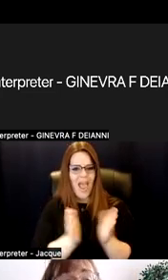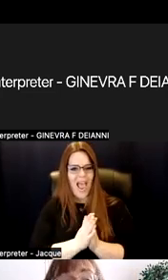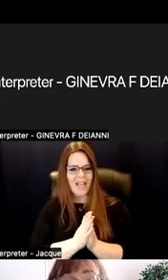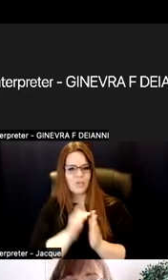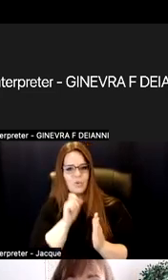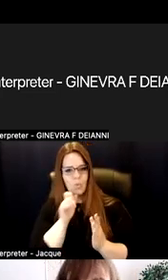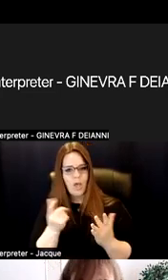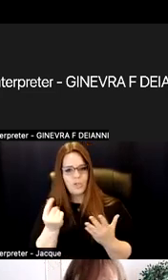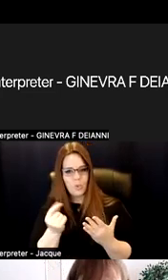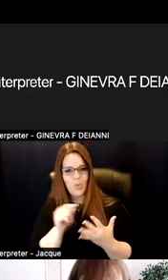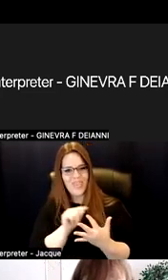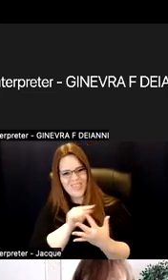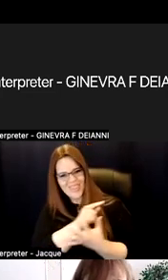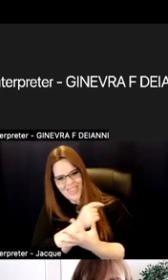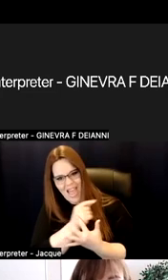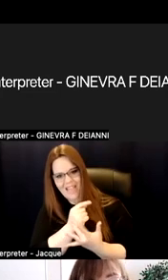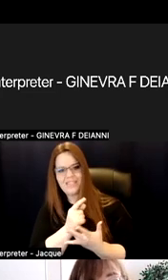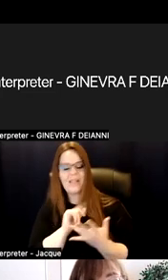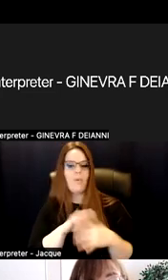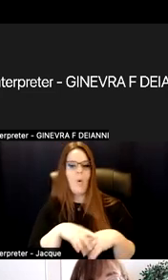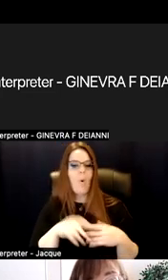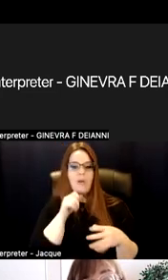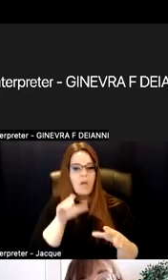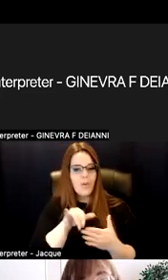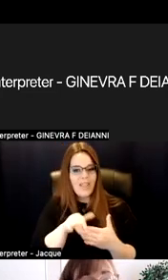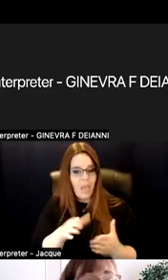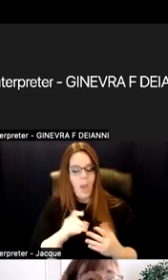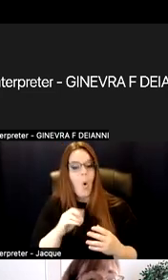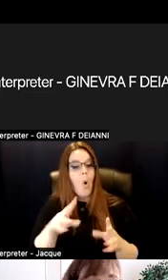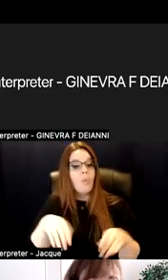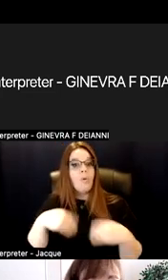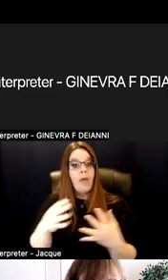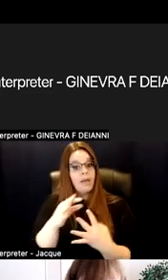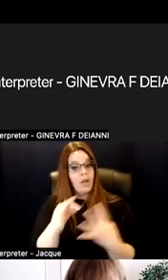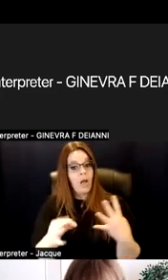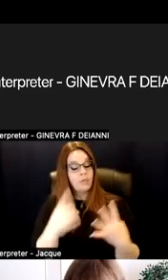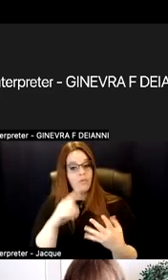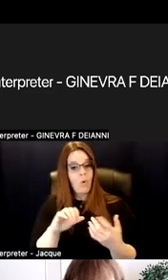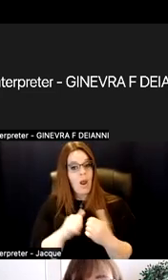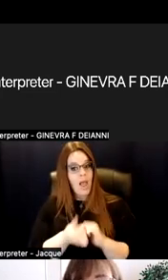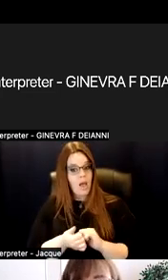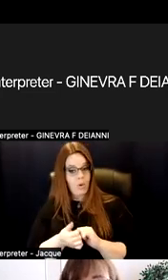not doing in that way. Or better yet, providing options for how it is done so students